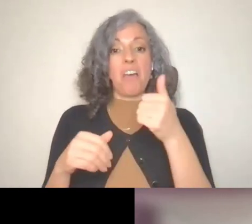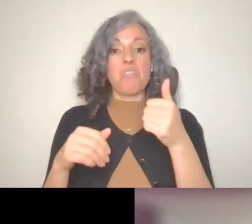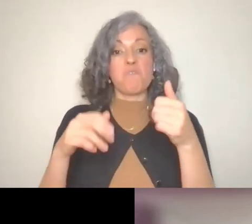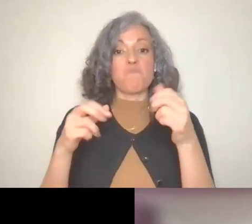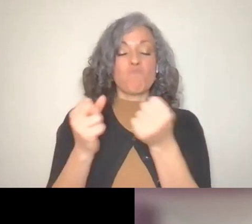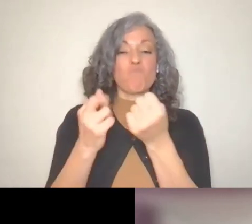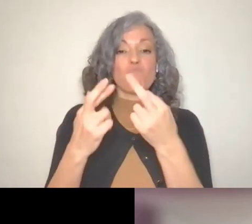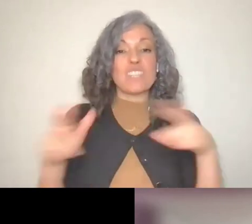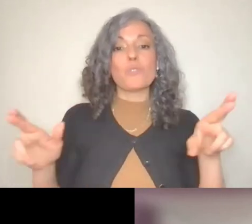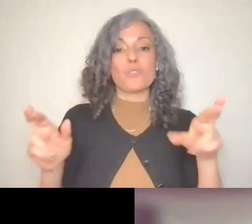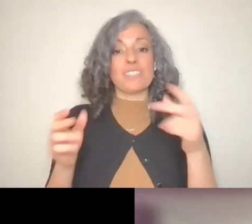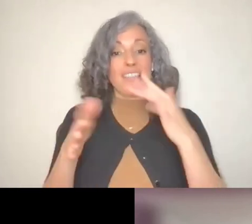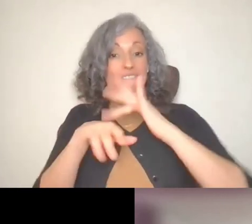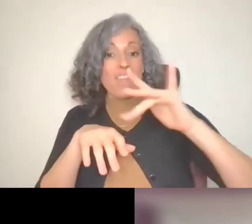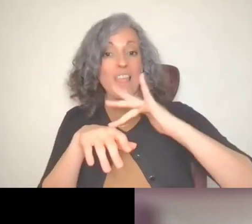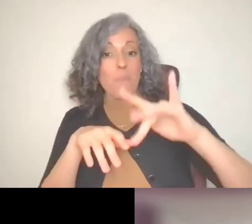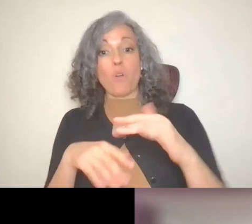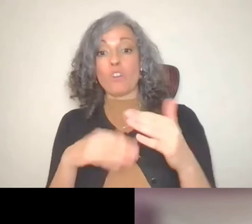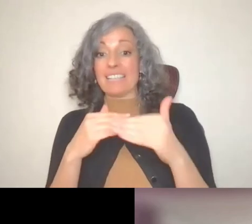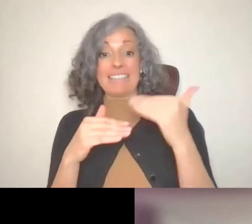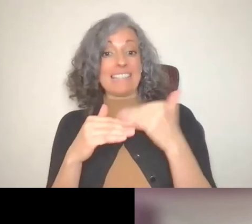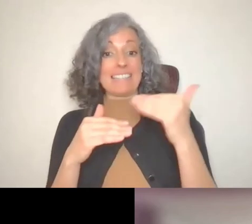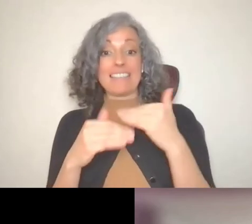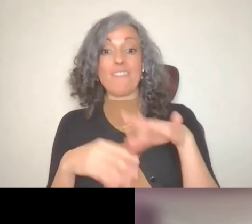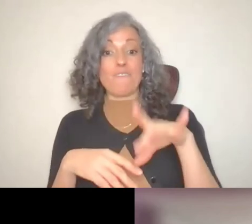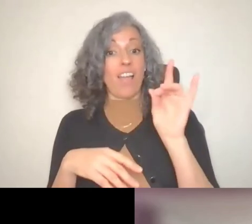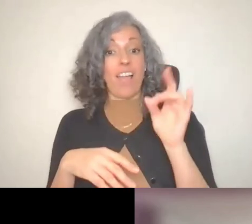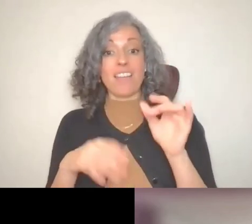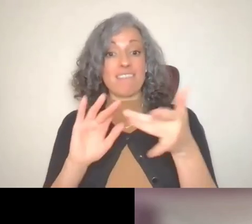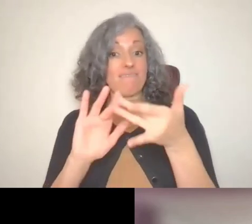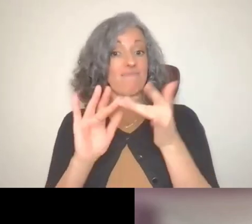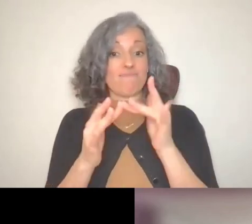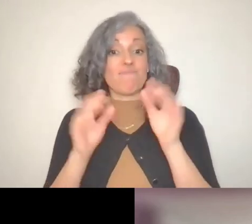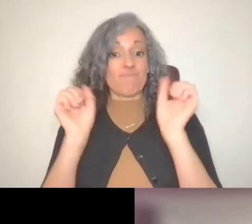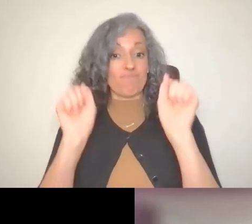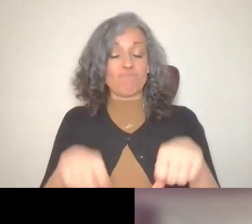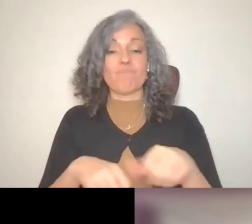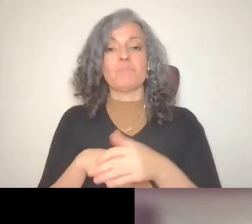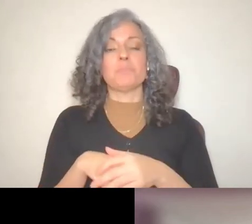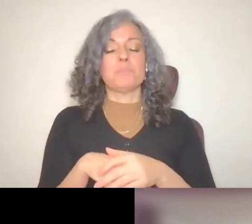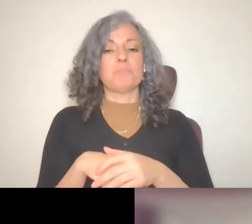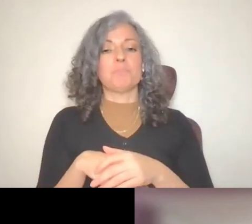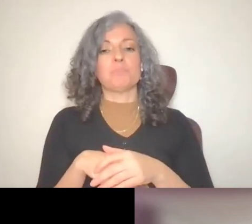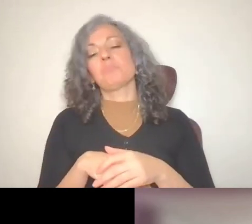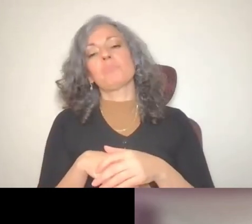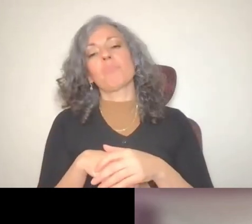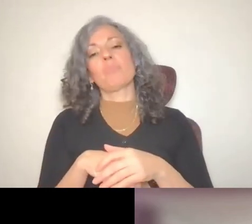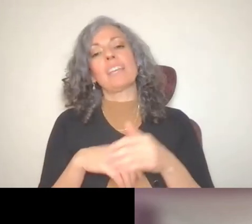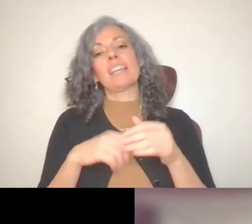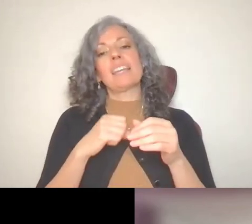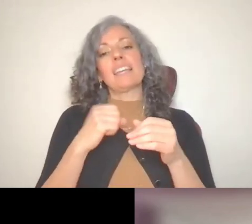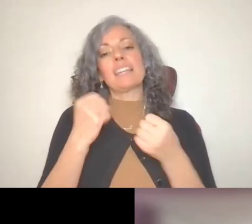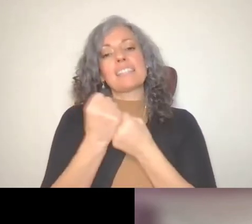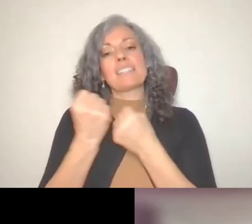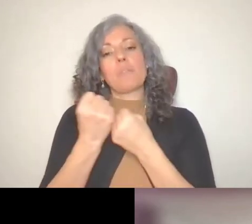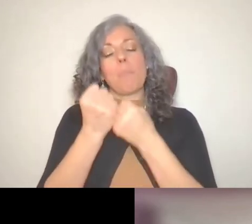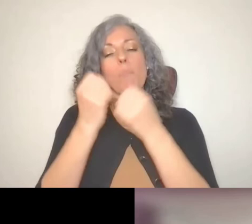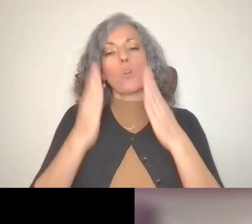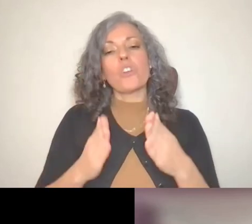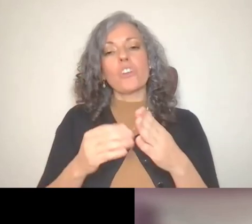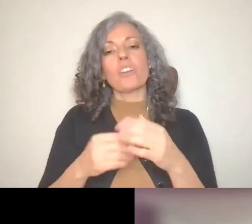available online at about ABLE.